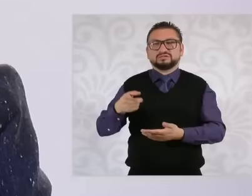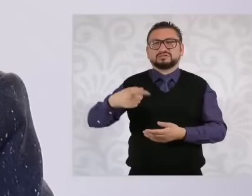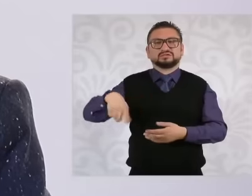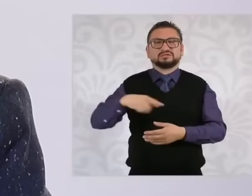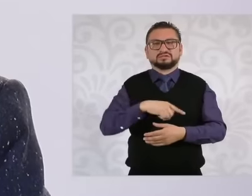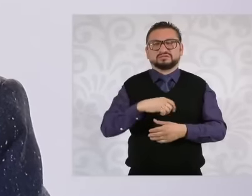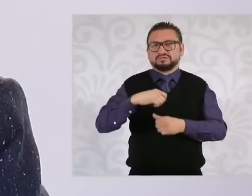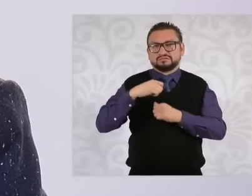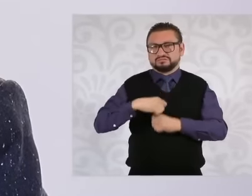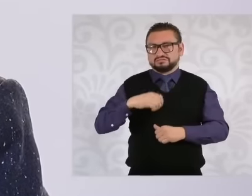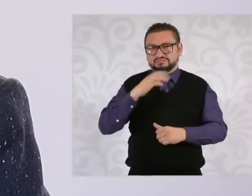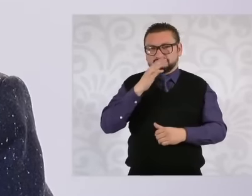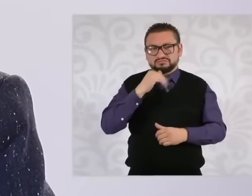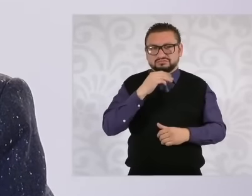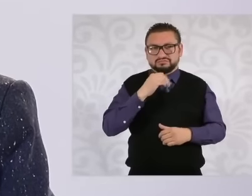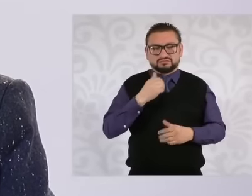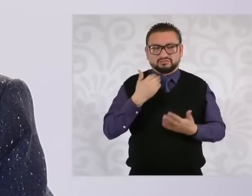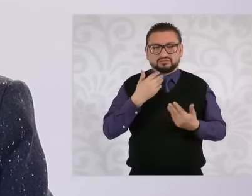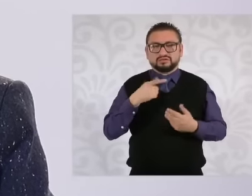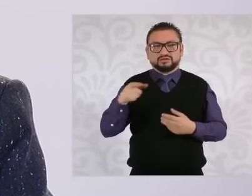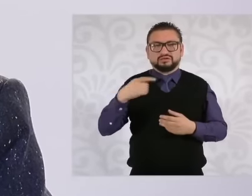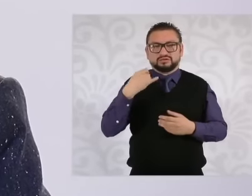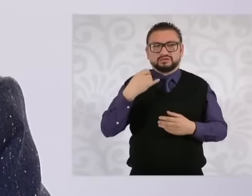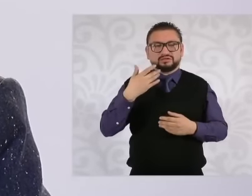to be talking about a decision of the people of